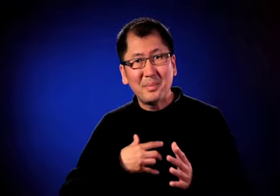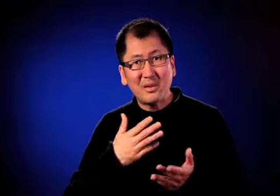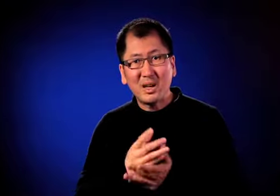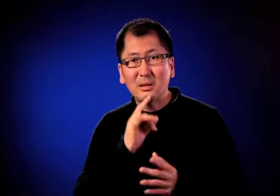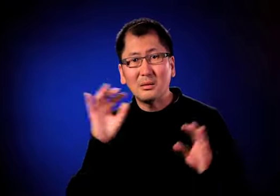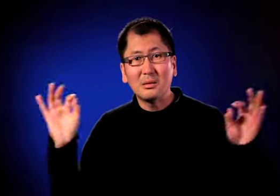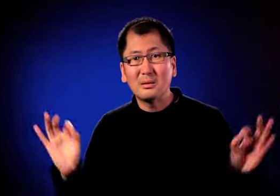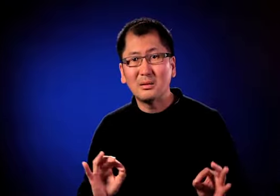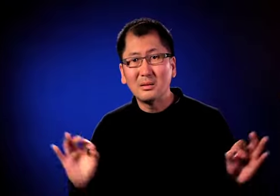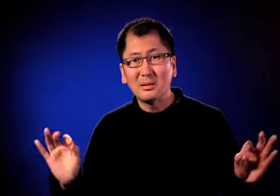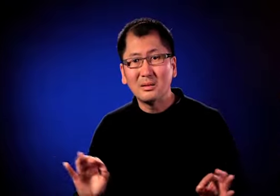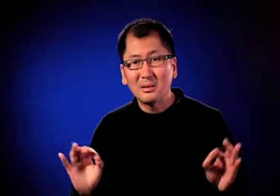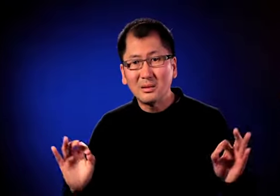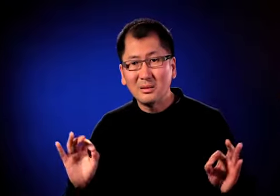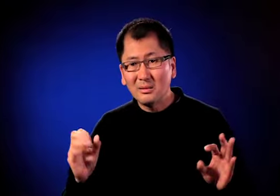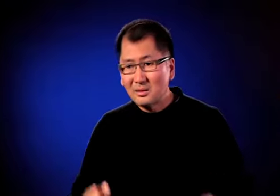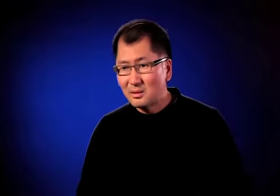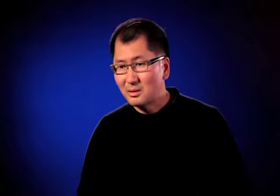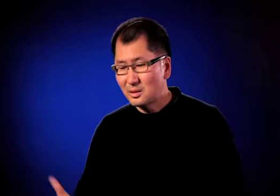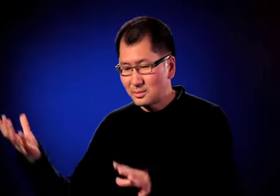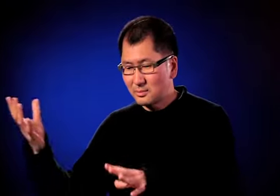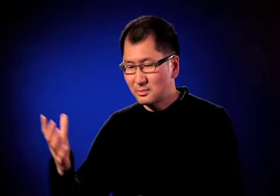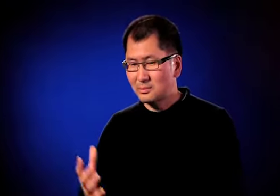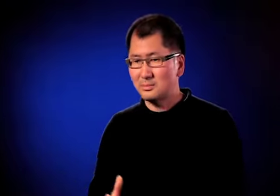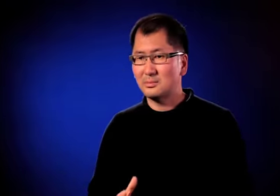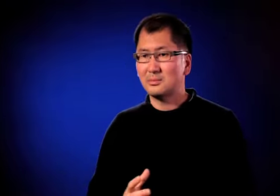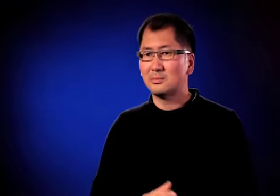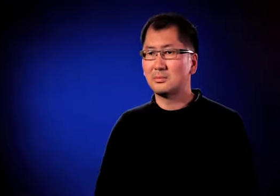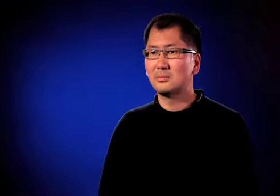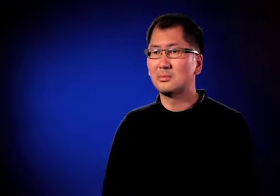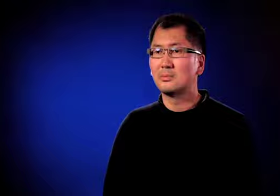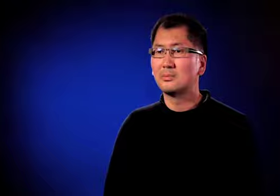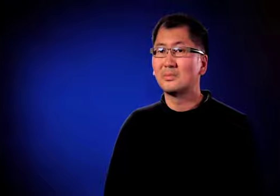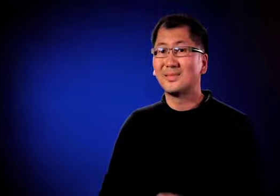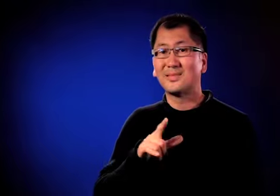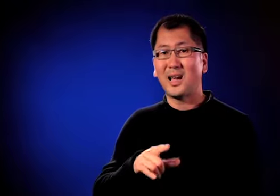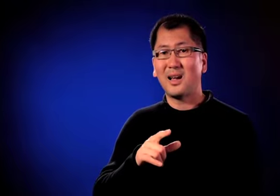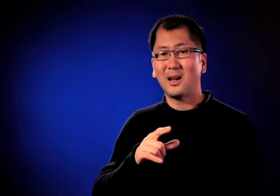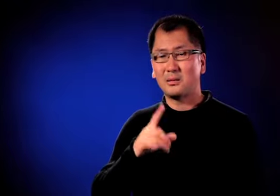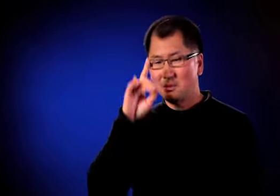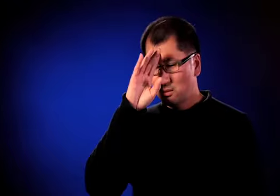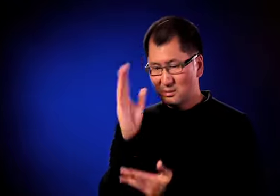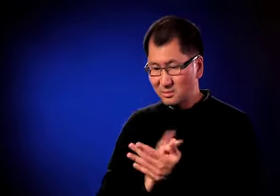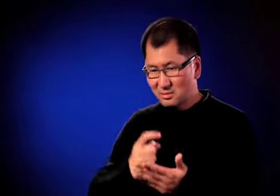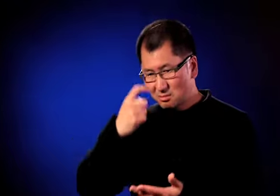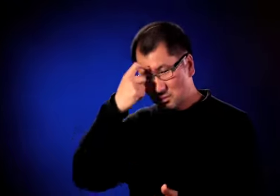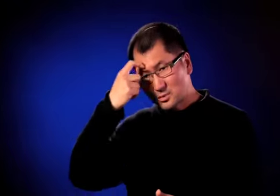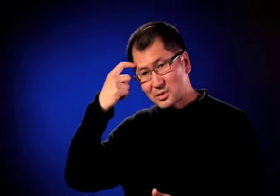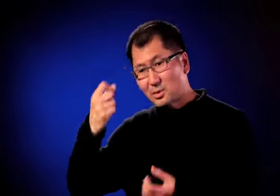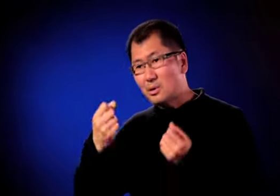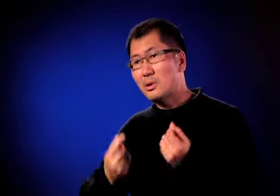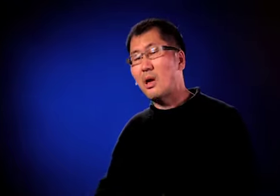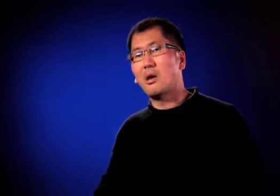any hope I still had left.